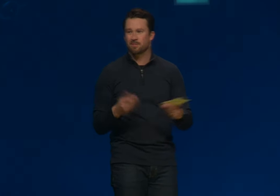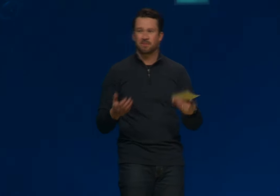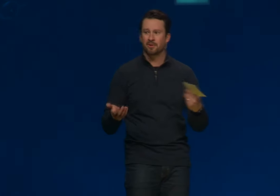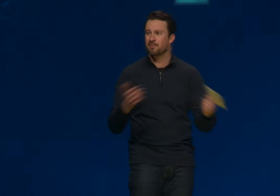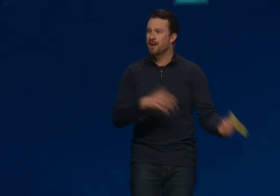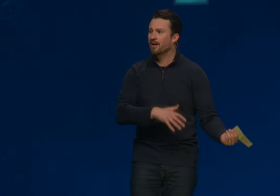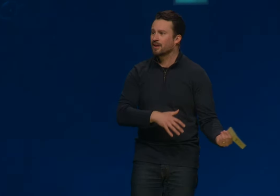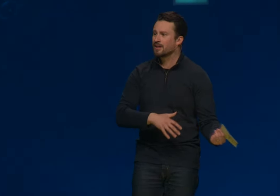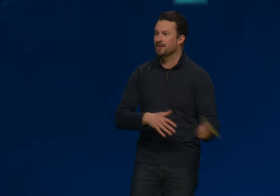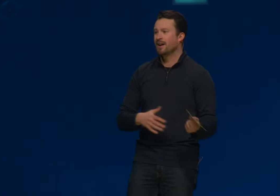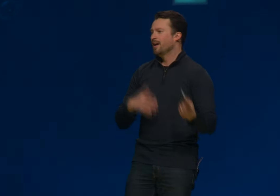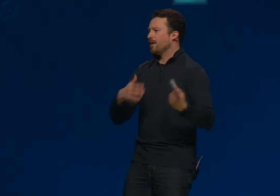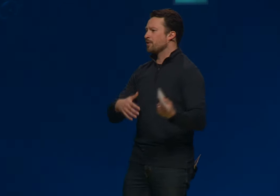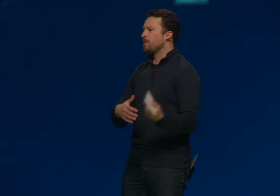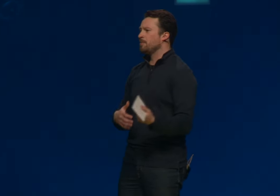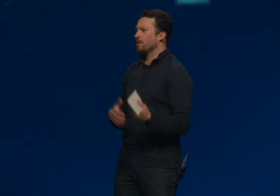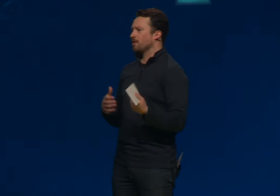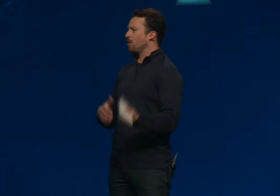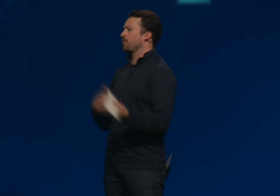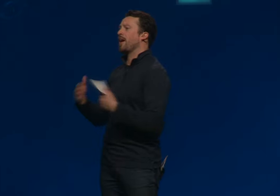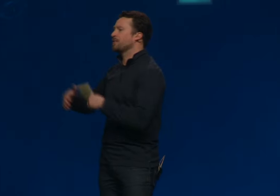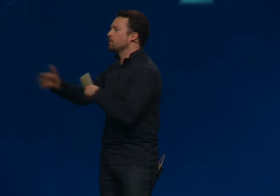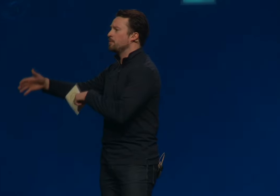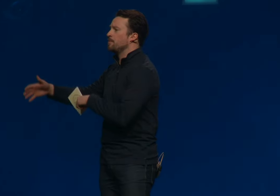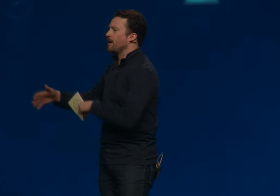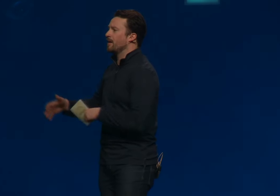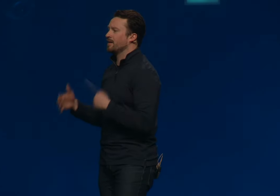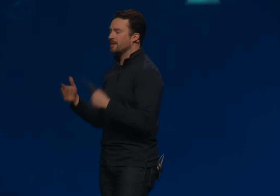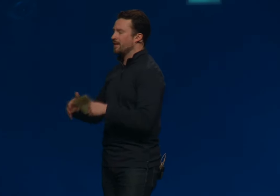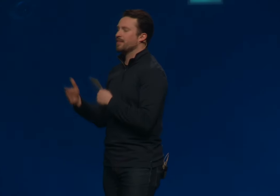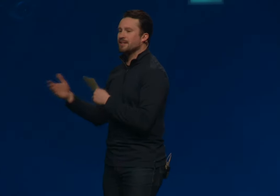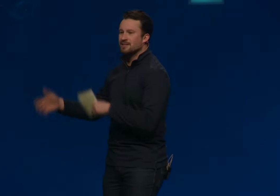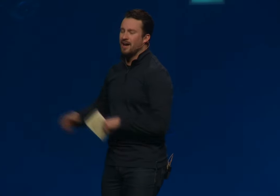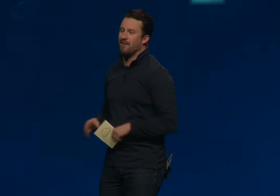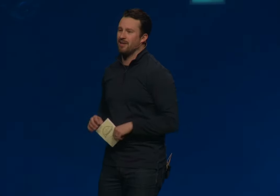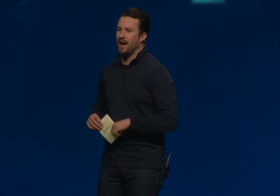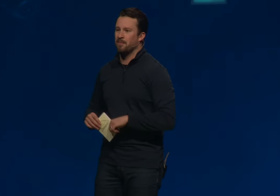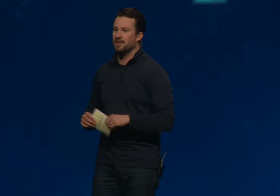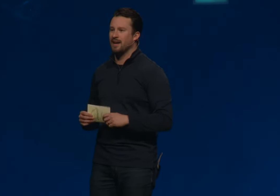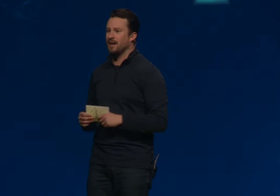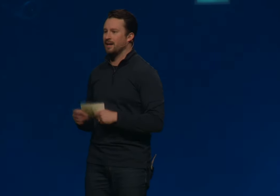Some people are married and other people thought they would be married and things still haven't happened yet.